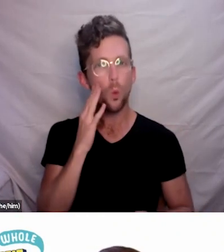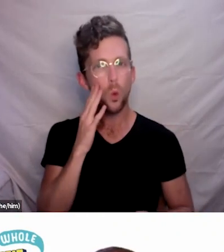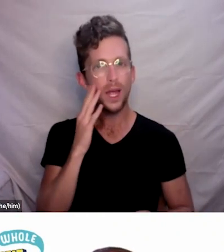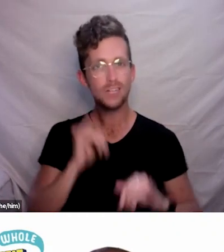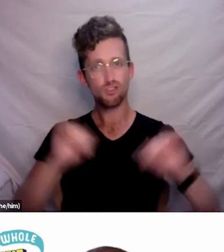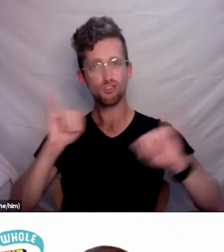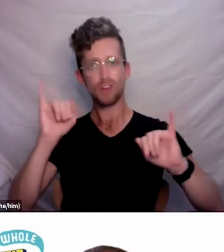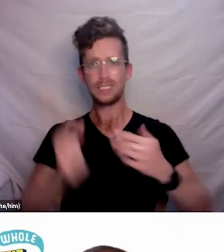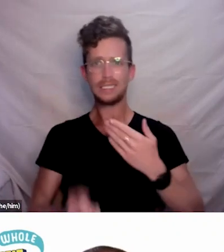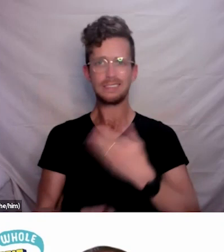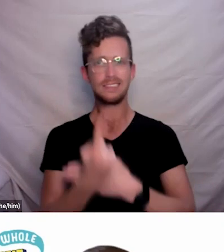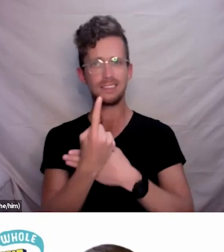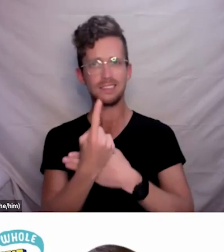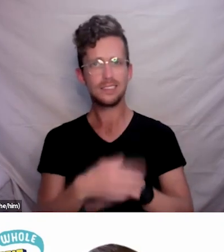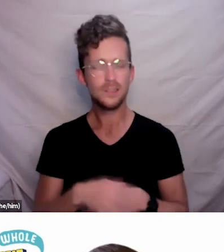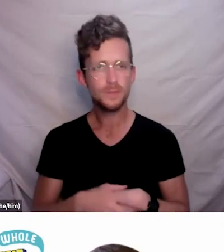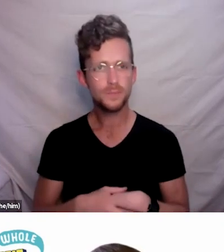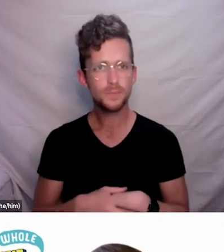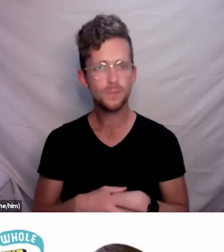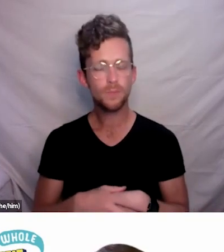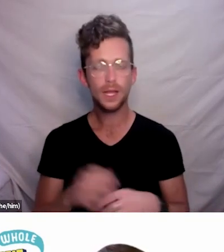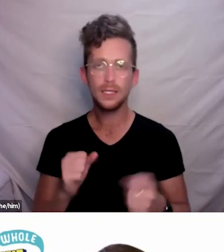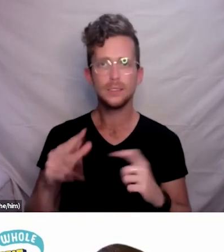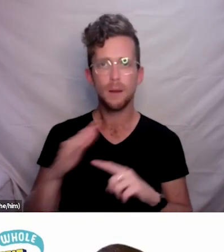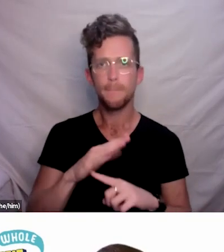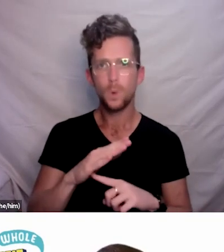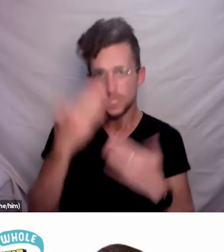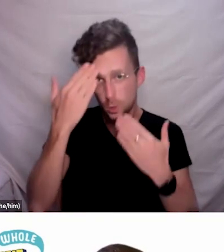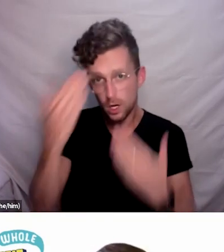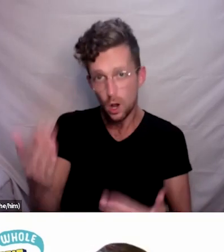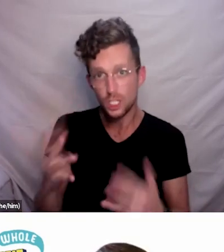So it’s important to note that Whaikaha isn’t an on the ground